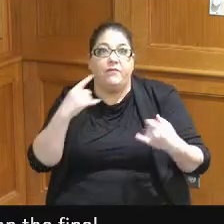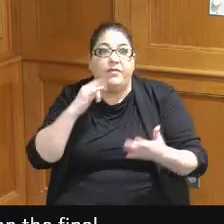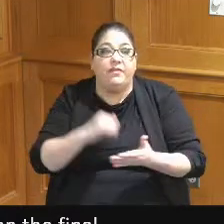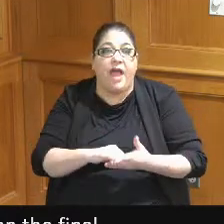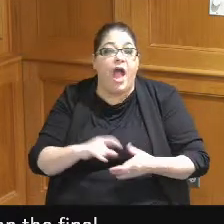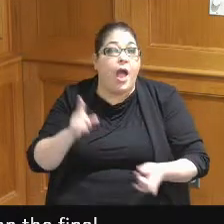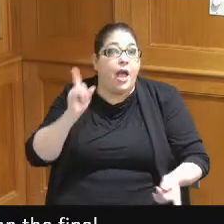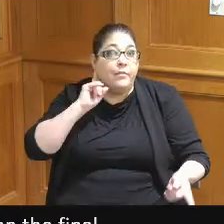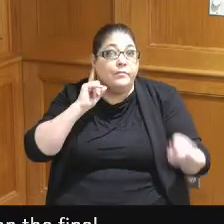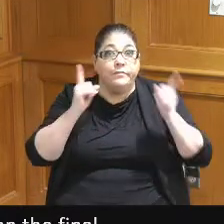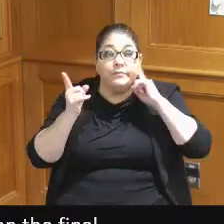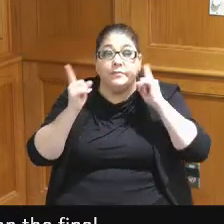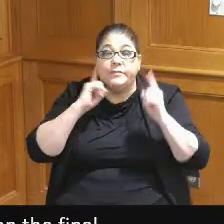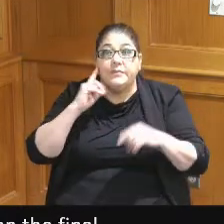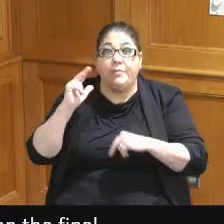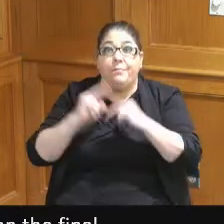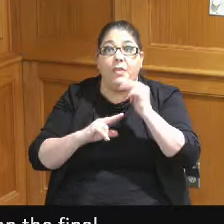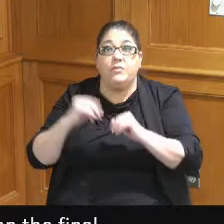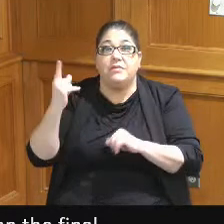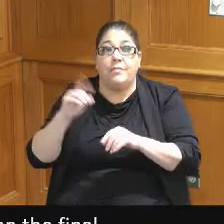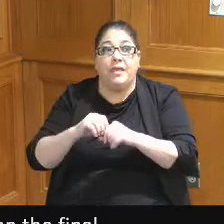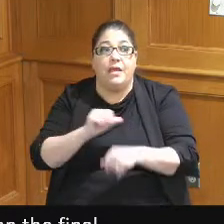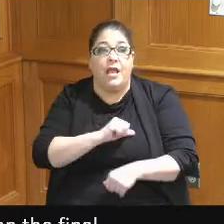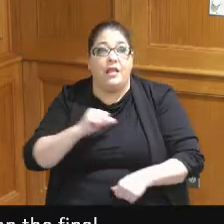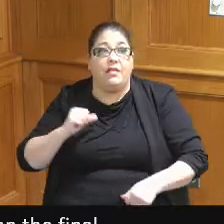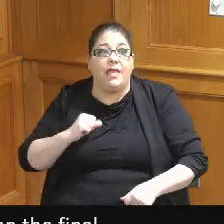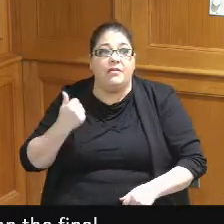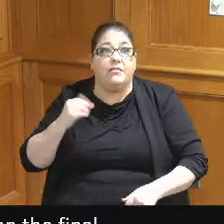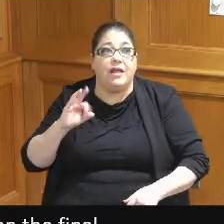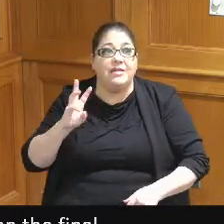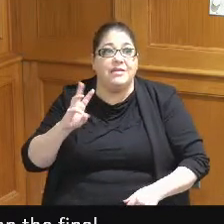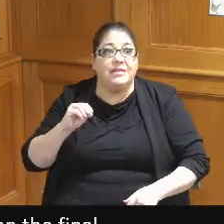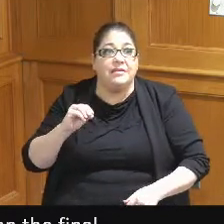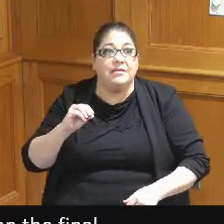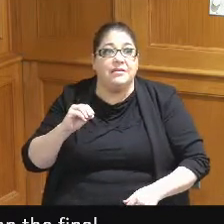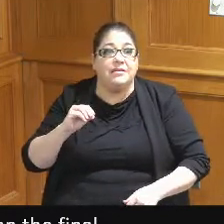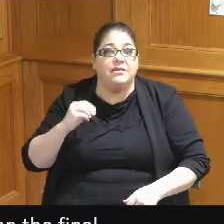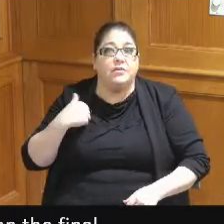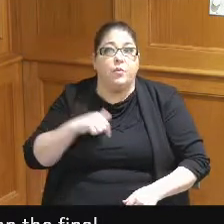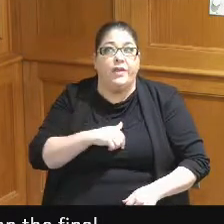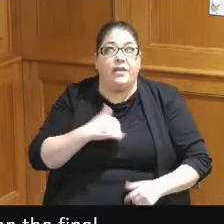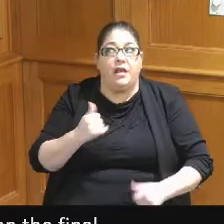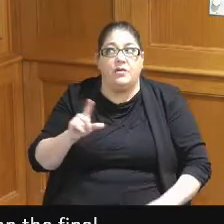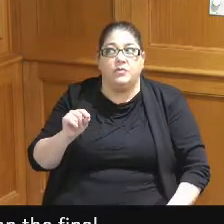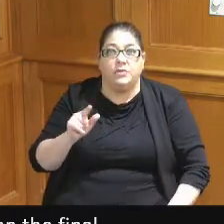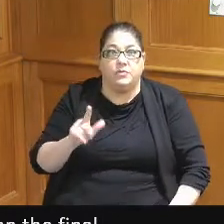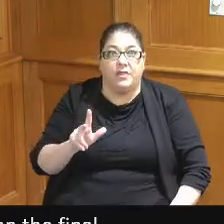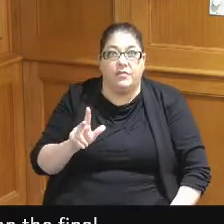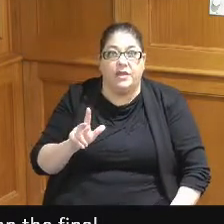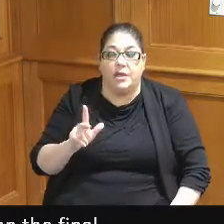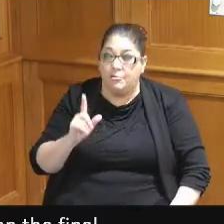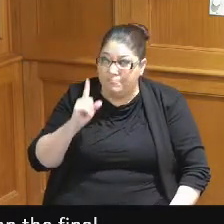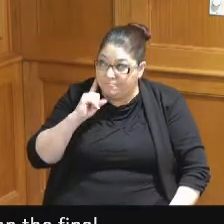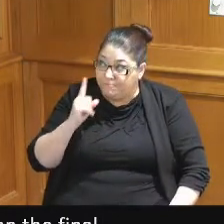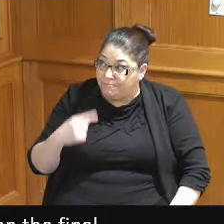about they built something in Atlanta in the 1960s we in 2023 and we haven't seen the final financing